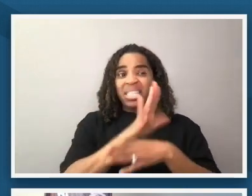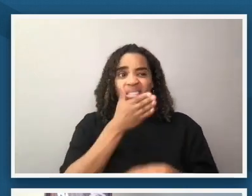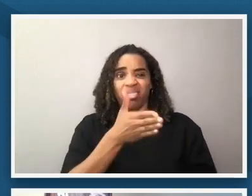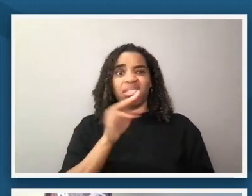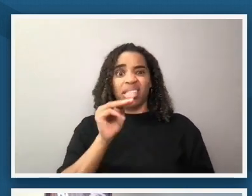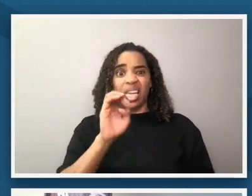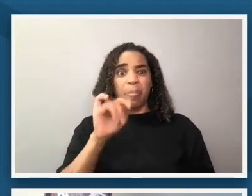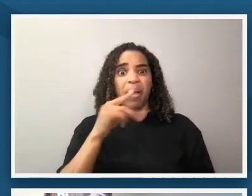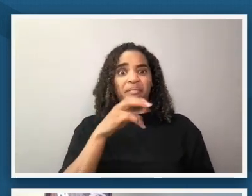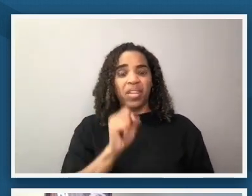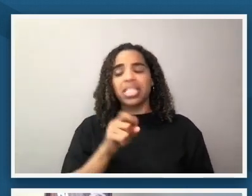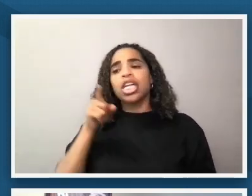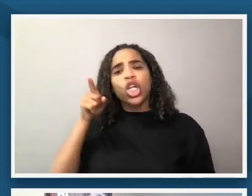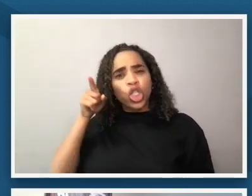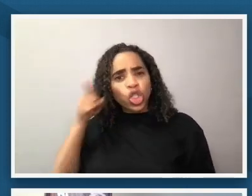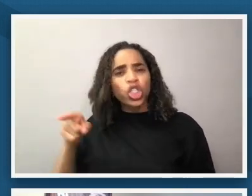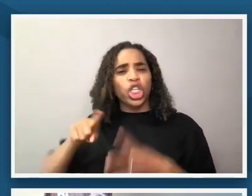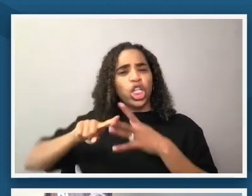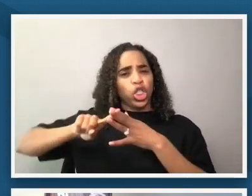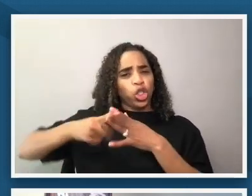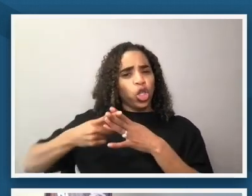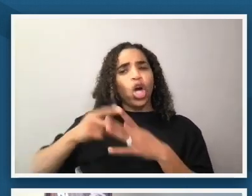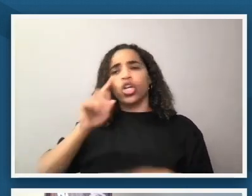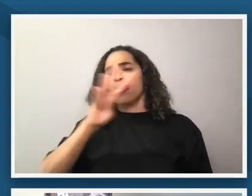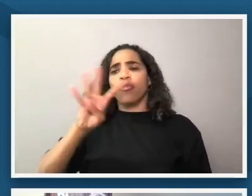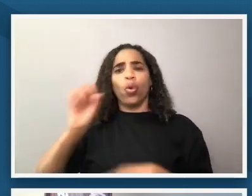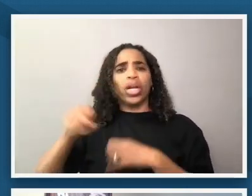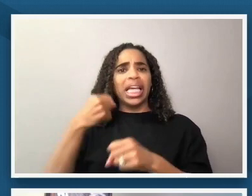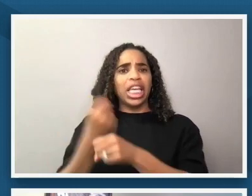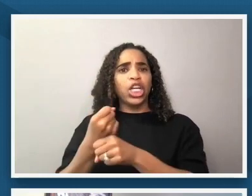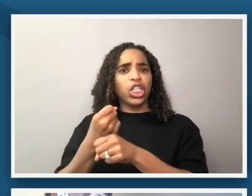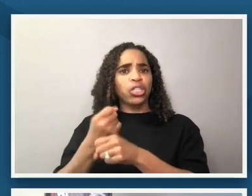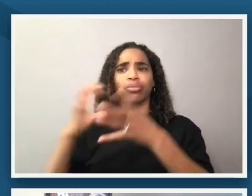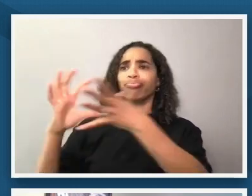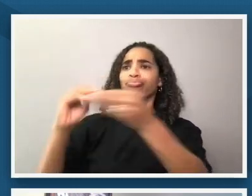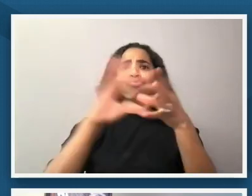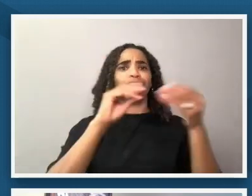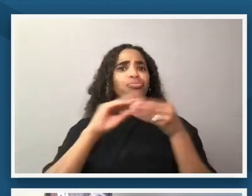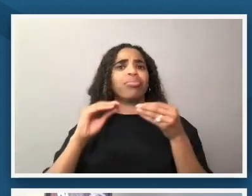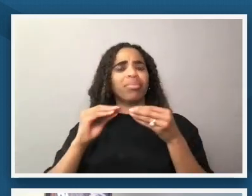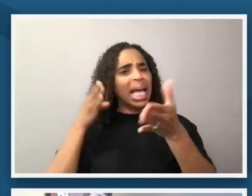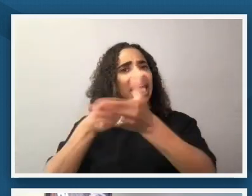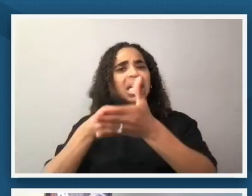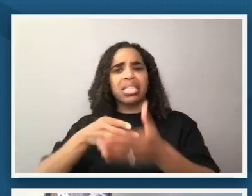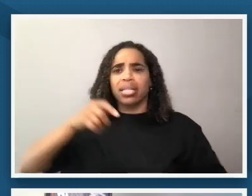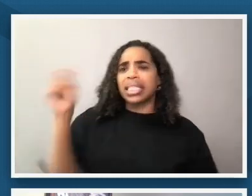four-decade-long anti-lynching crusade